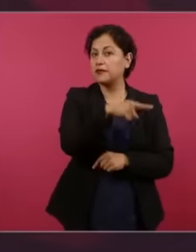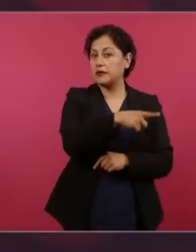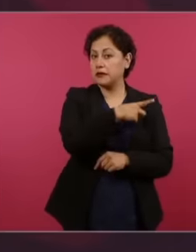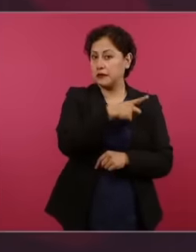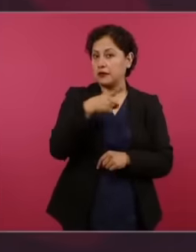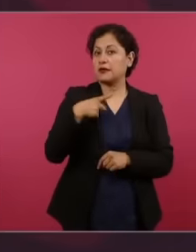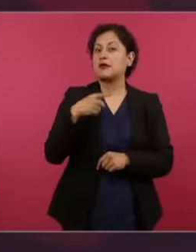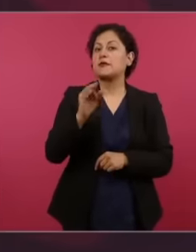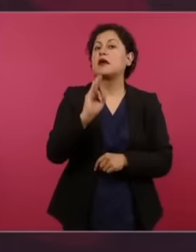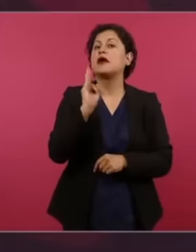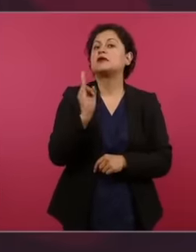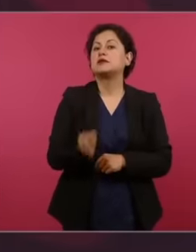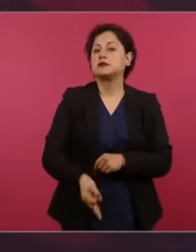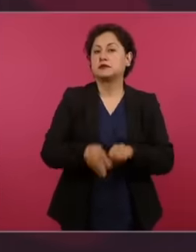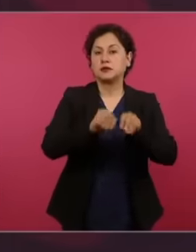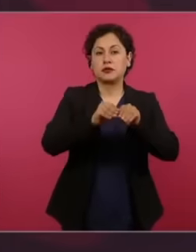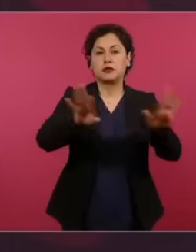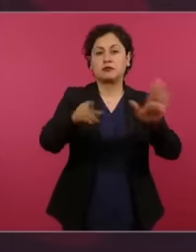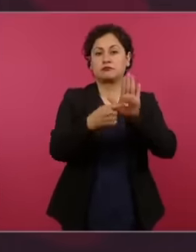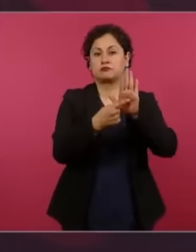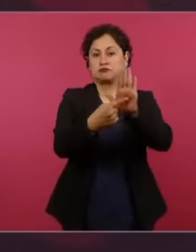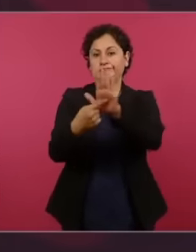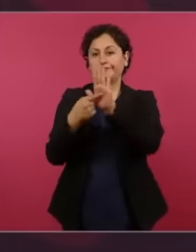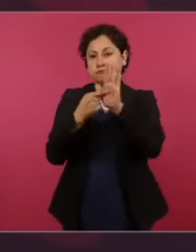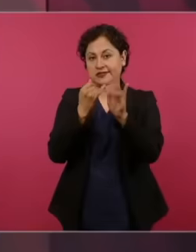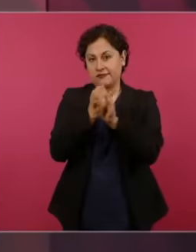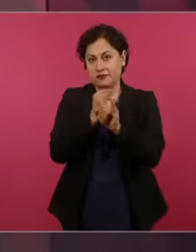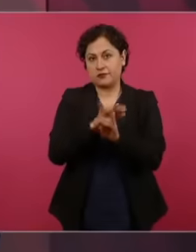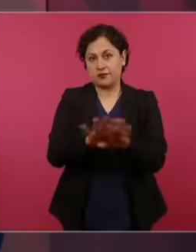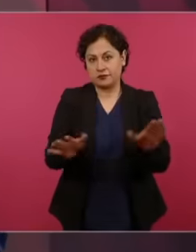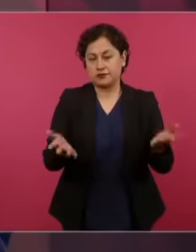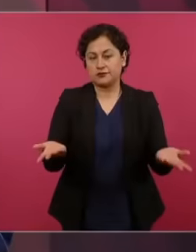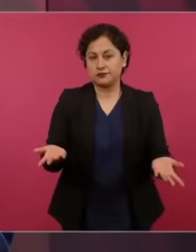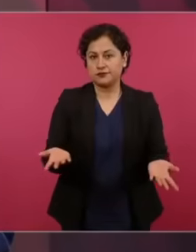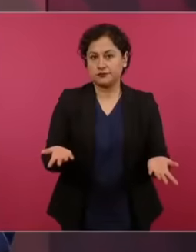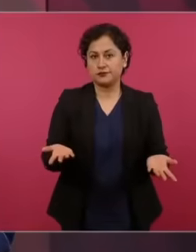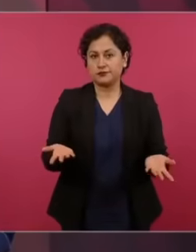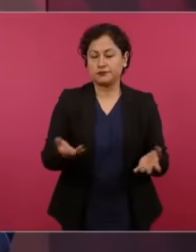transparency, they